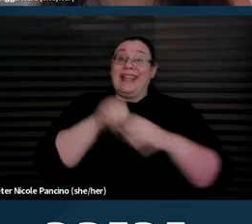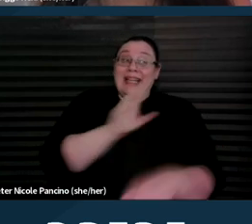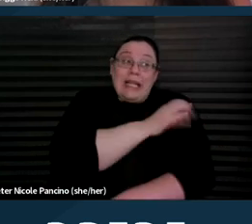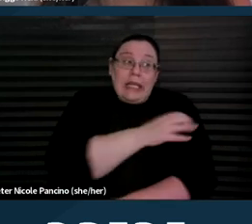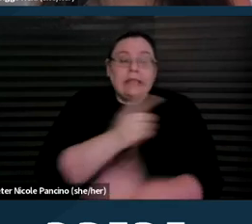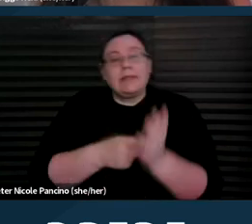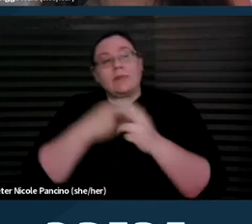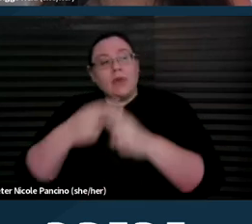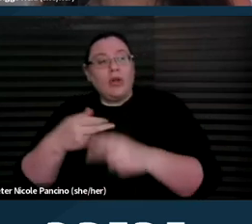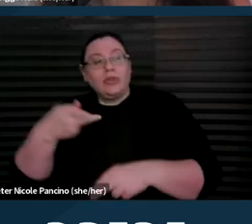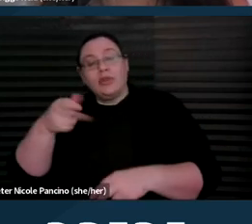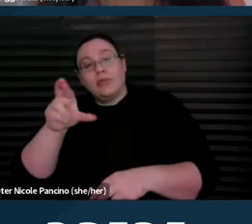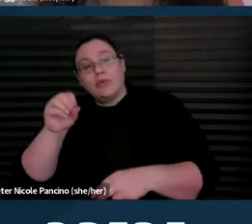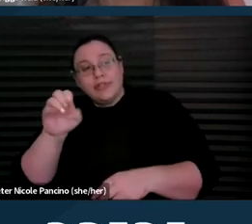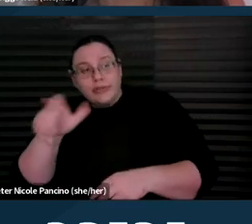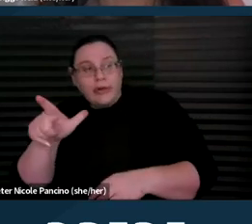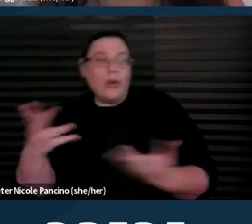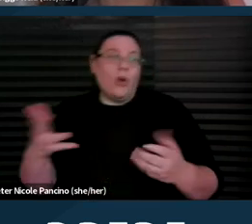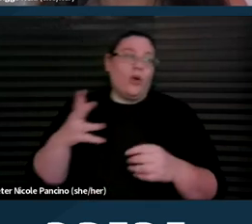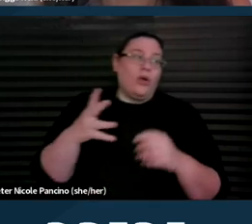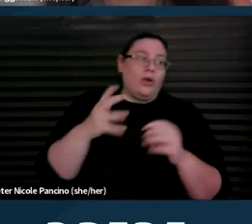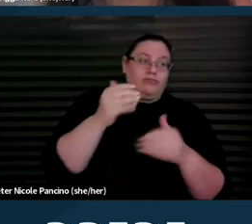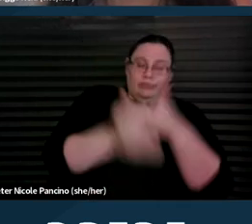These are medication or these are medical procedures